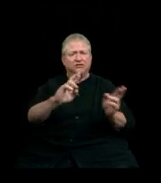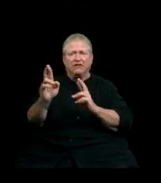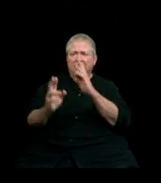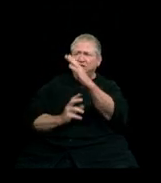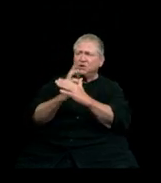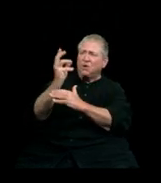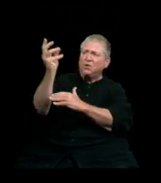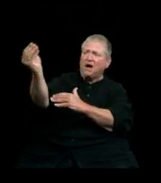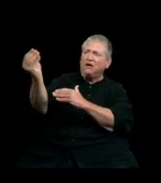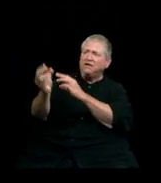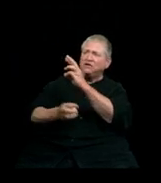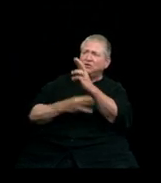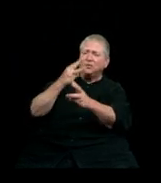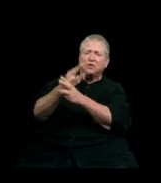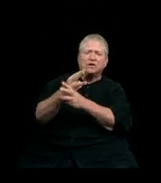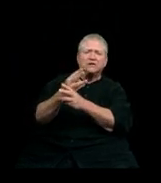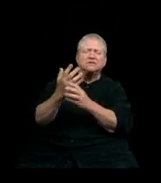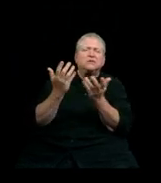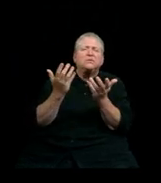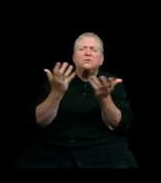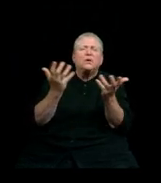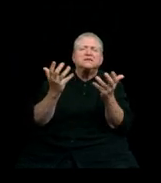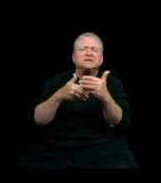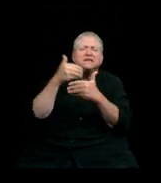after this Great Pause, what next?